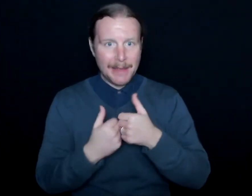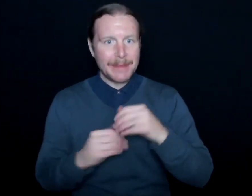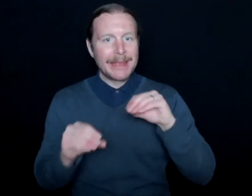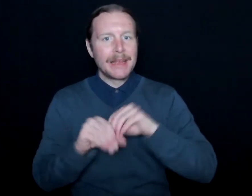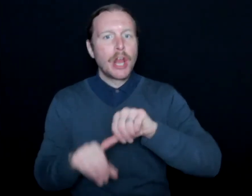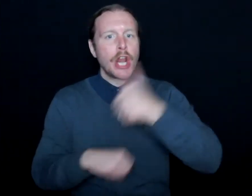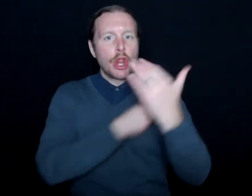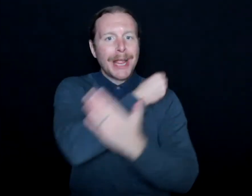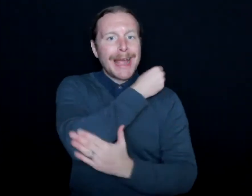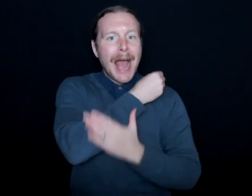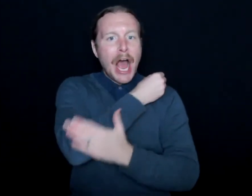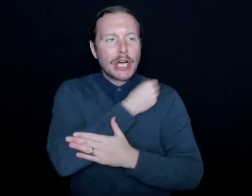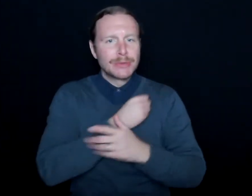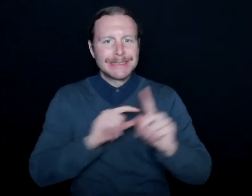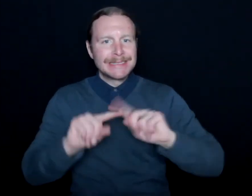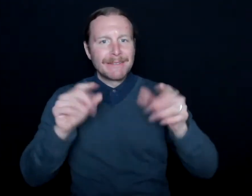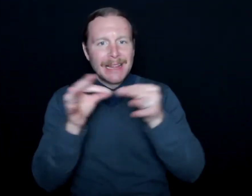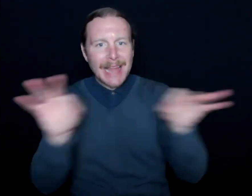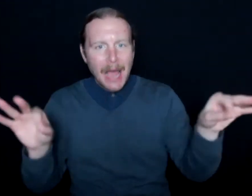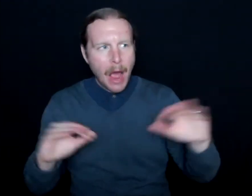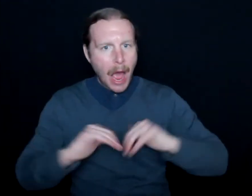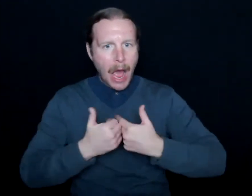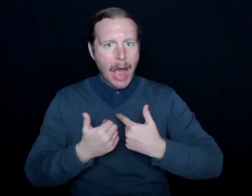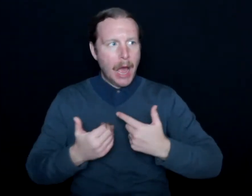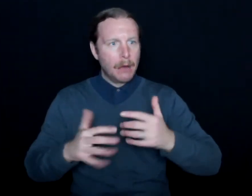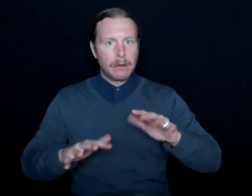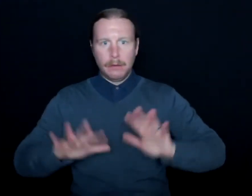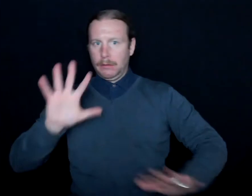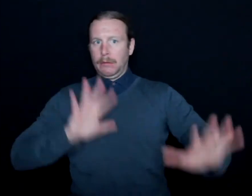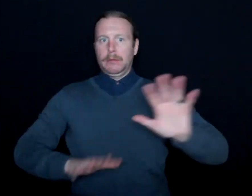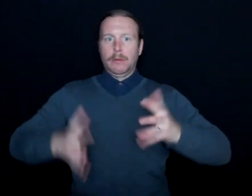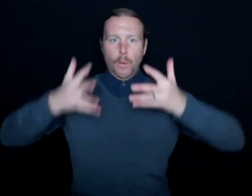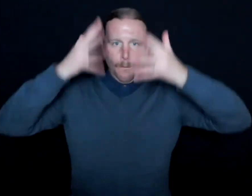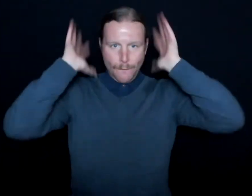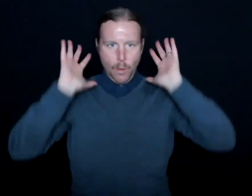didn't speak the language, and how overwhelming that might be